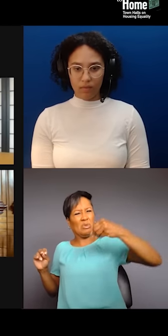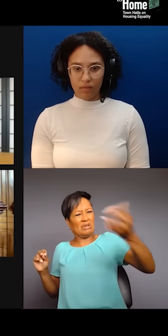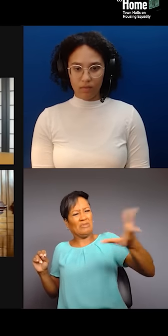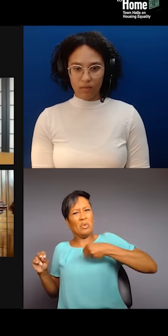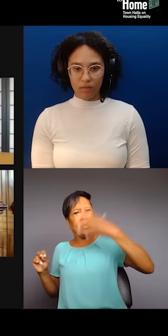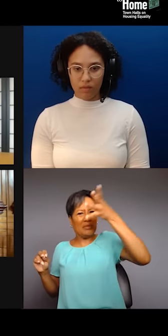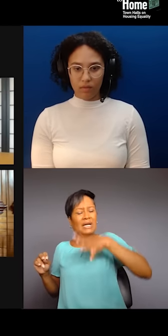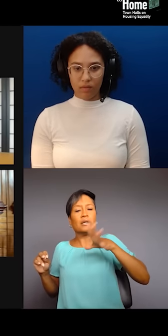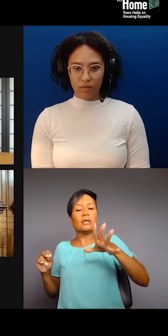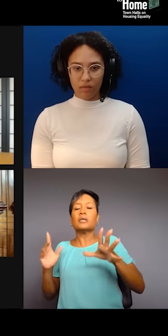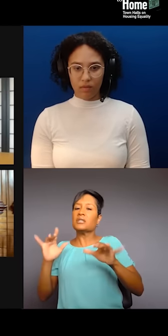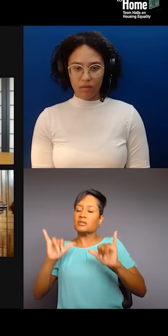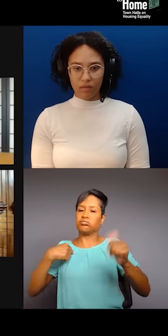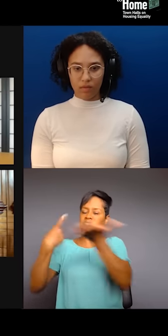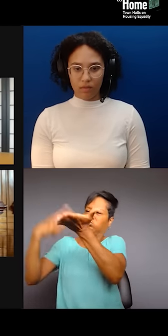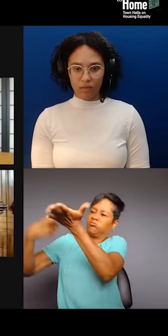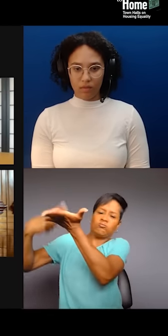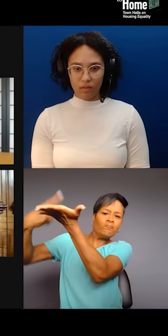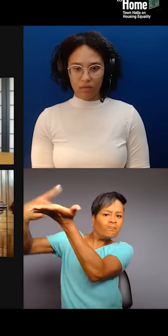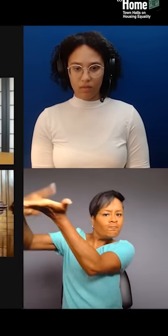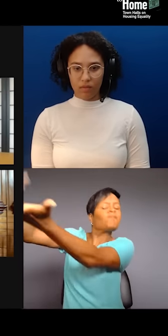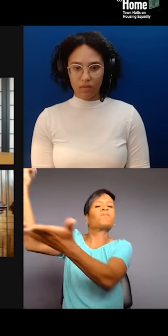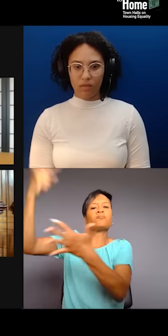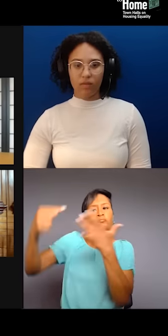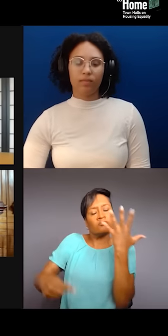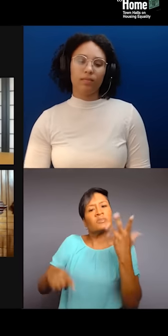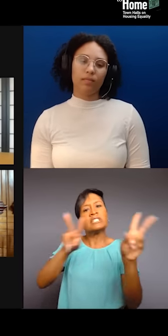as we address all the other that impact arts, culture, music,